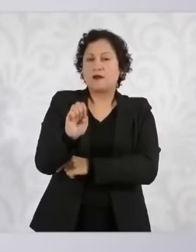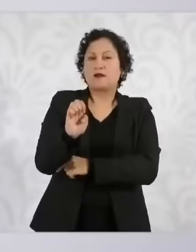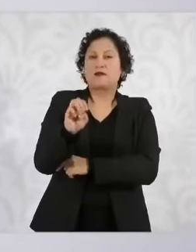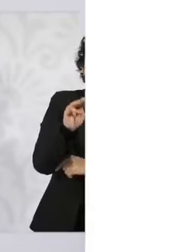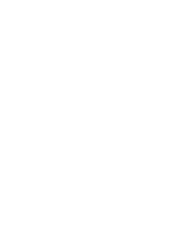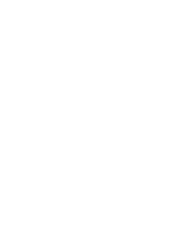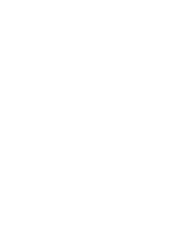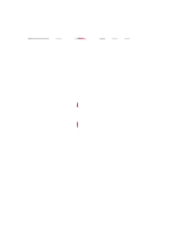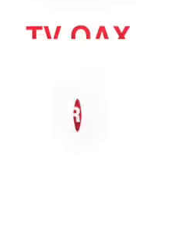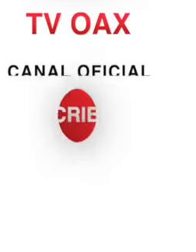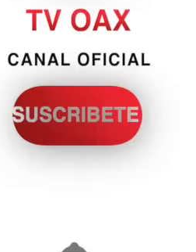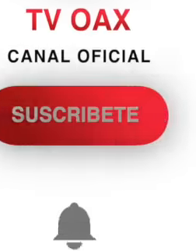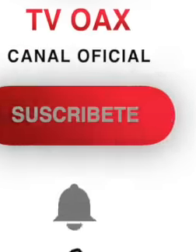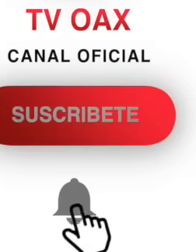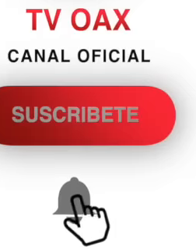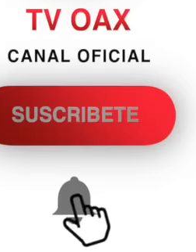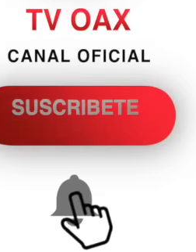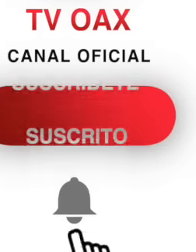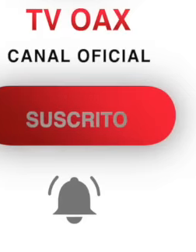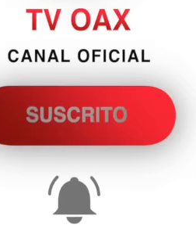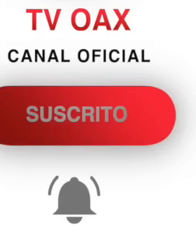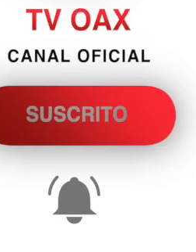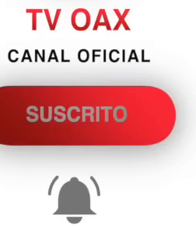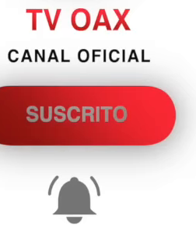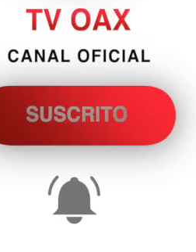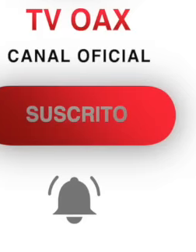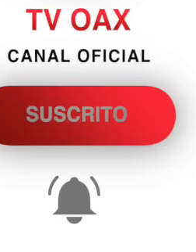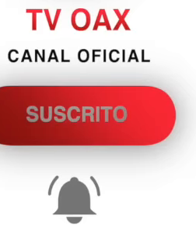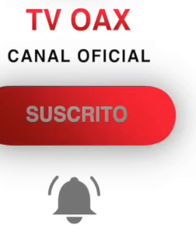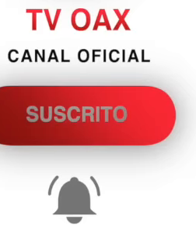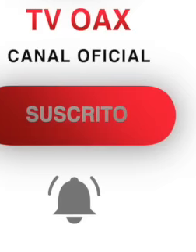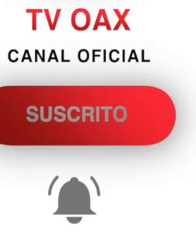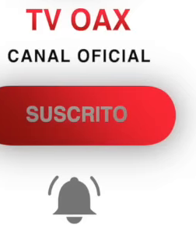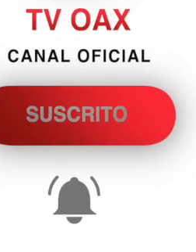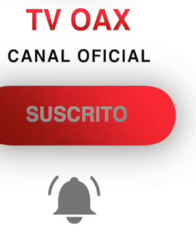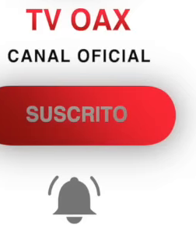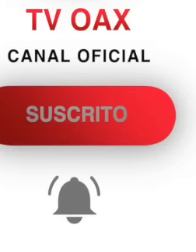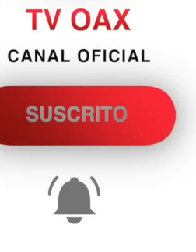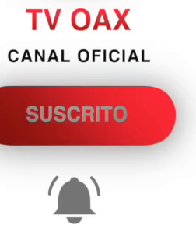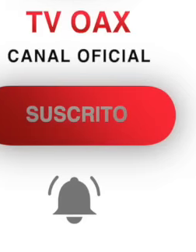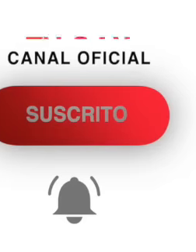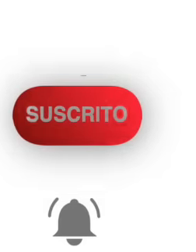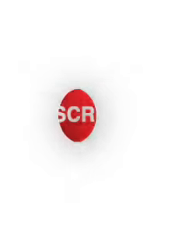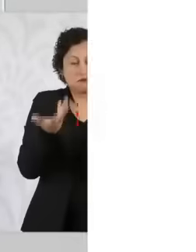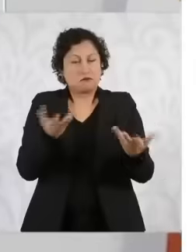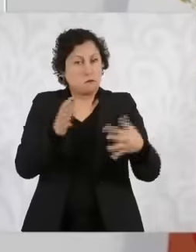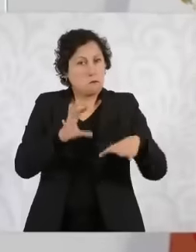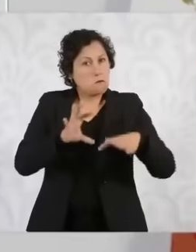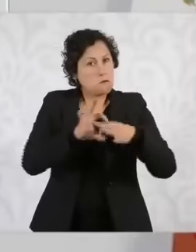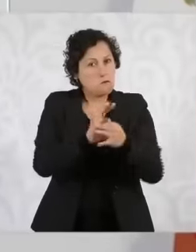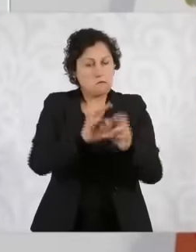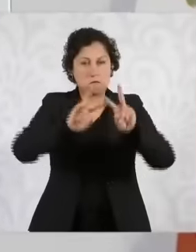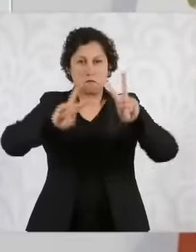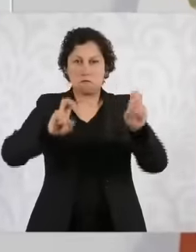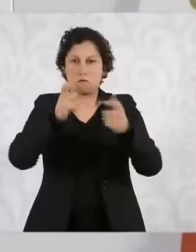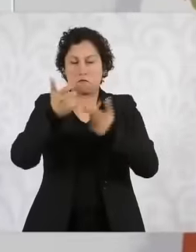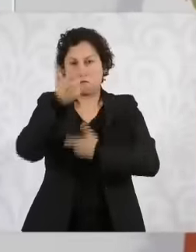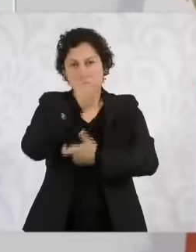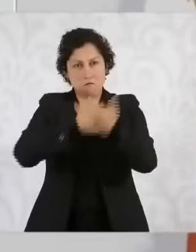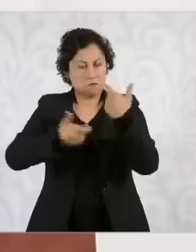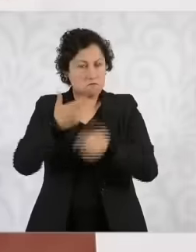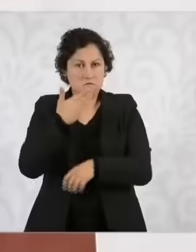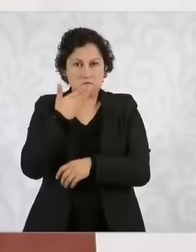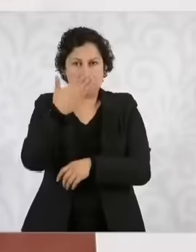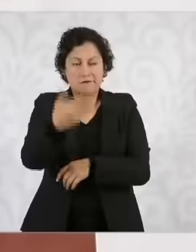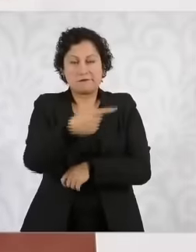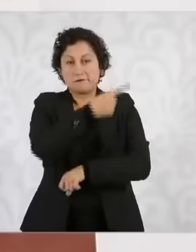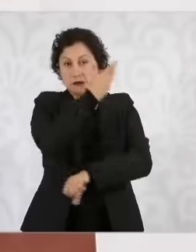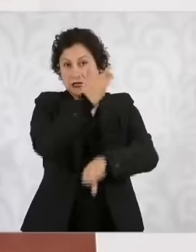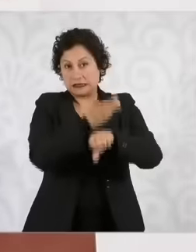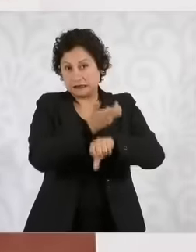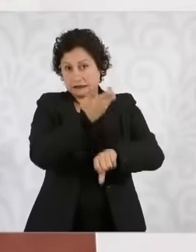there is economic integration and the United States already depends a lot on its